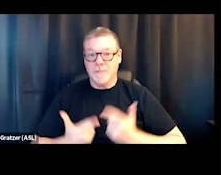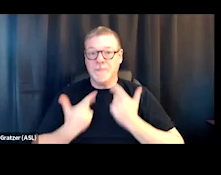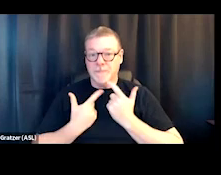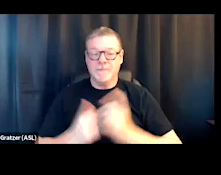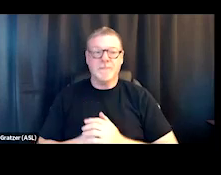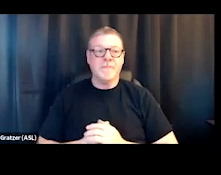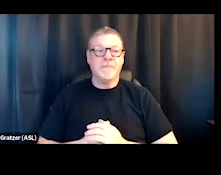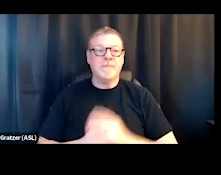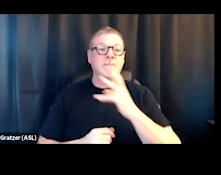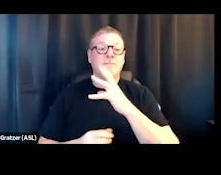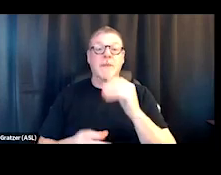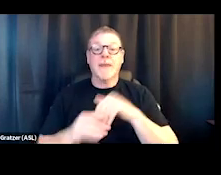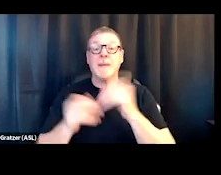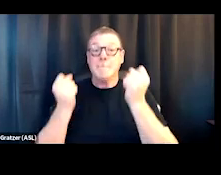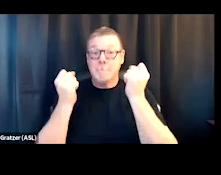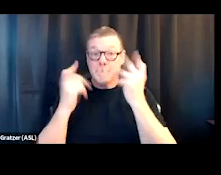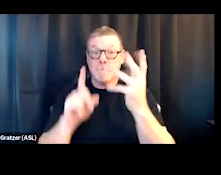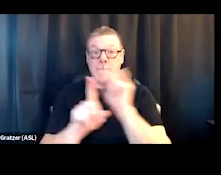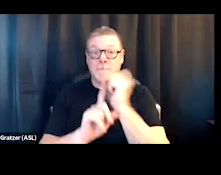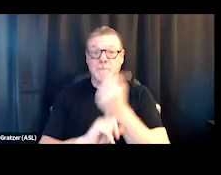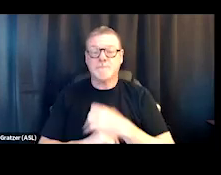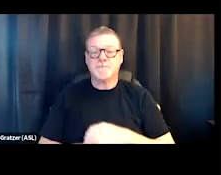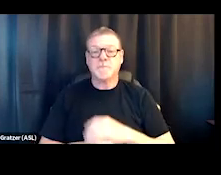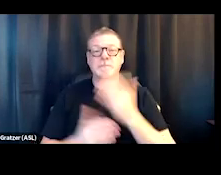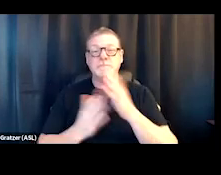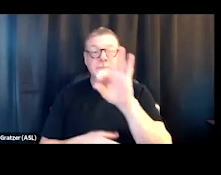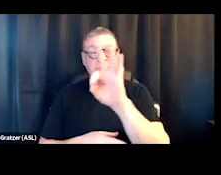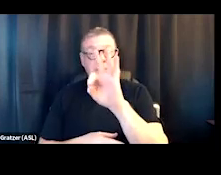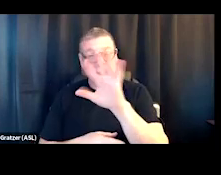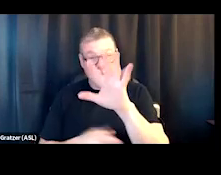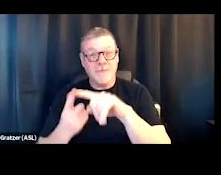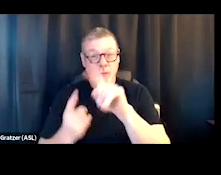And in many cases, probably 95 to 100% of the cases,